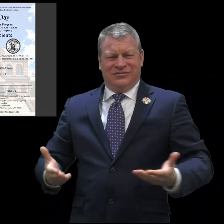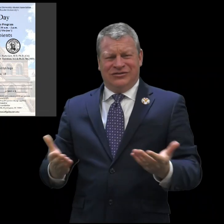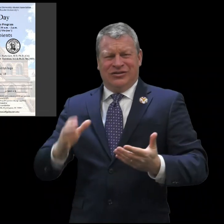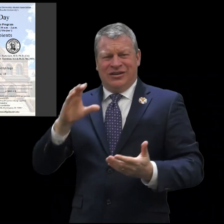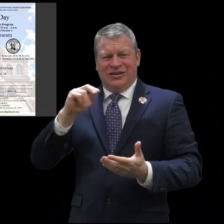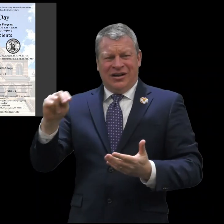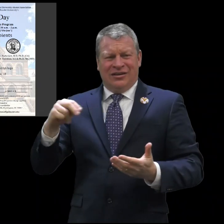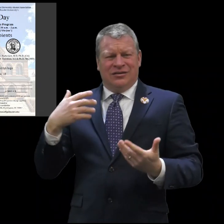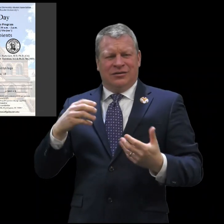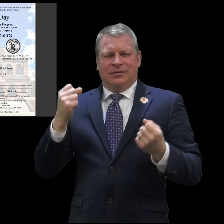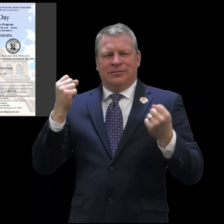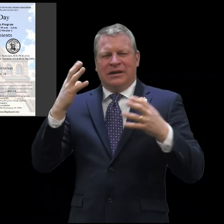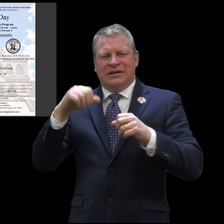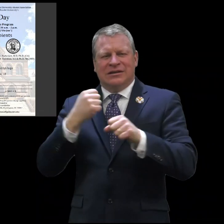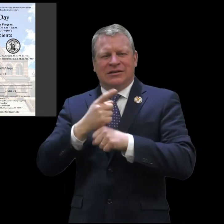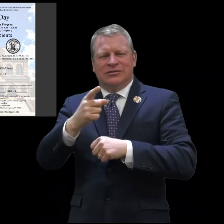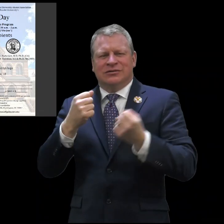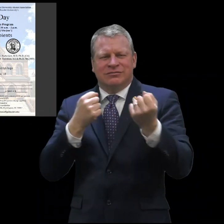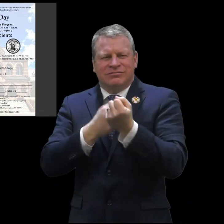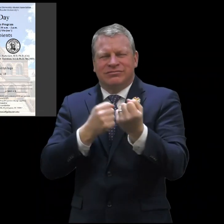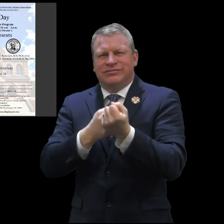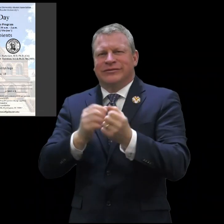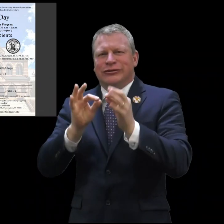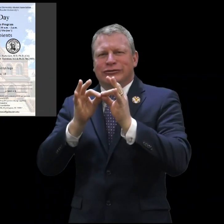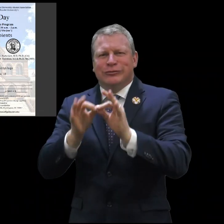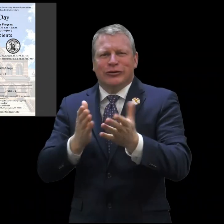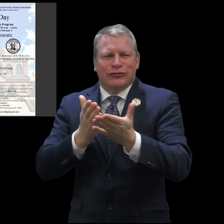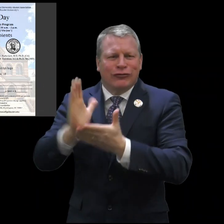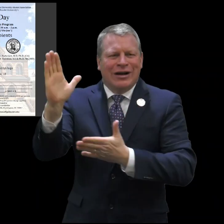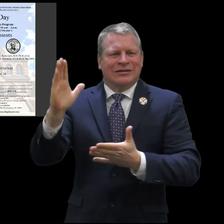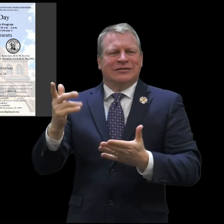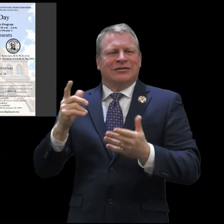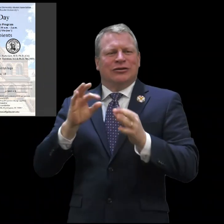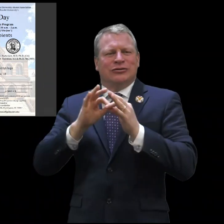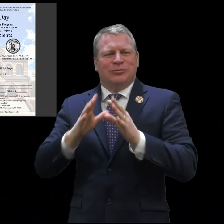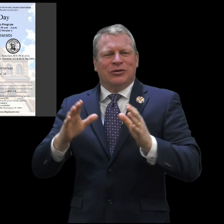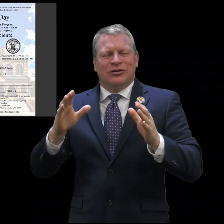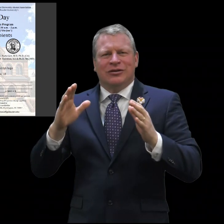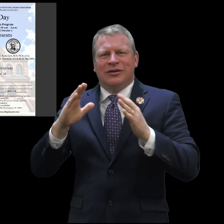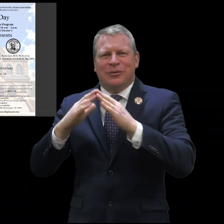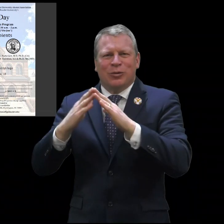Connecticut around interpreting certification and rights for the